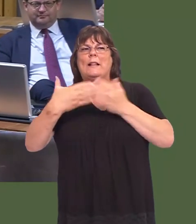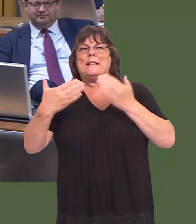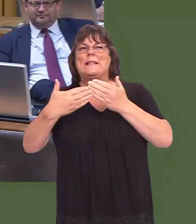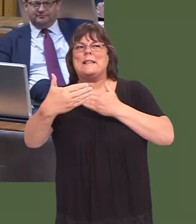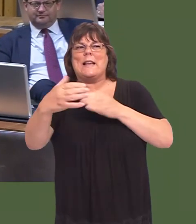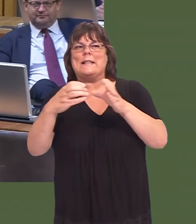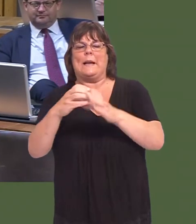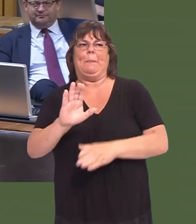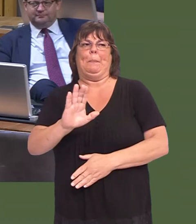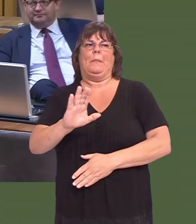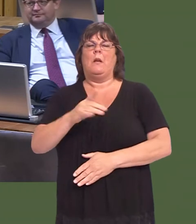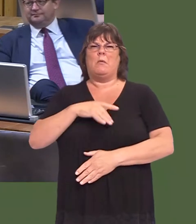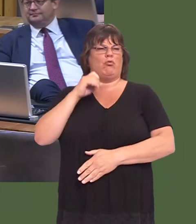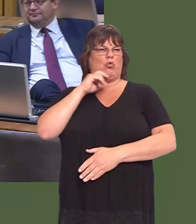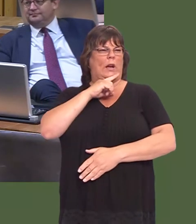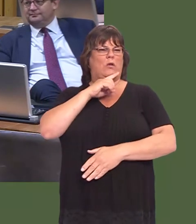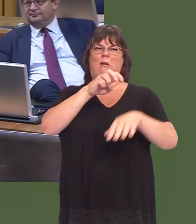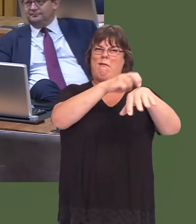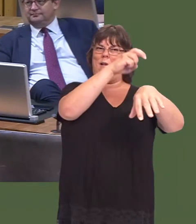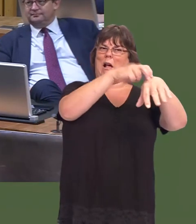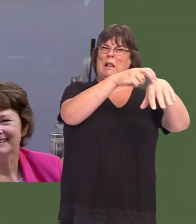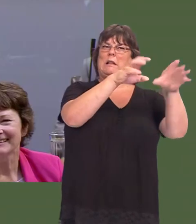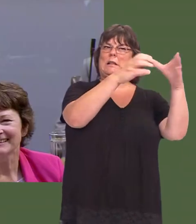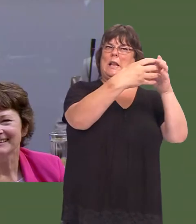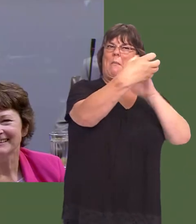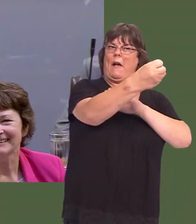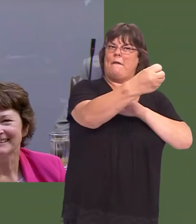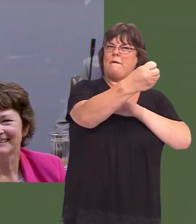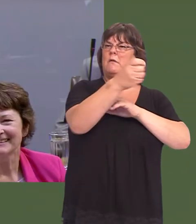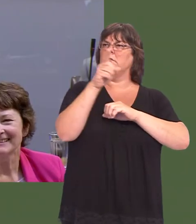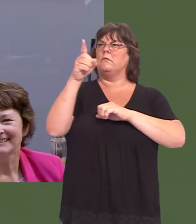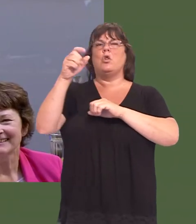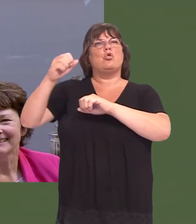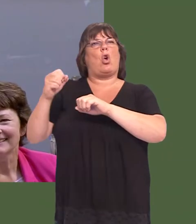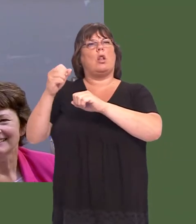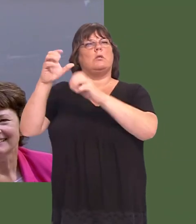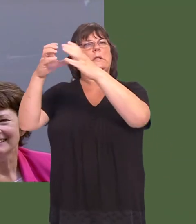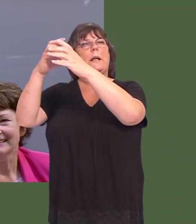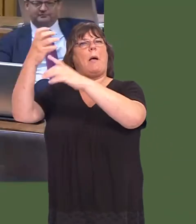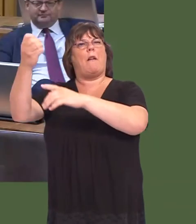But it is odd that we see Ireland and Scotland playing in international tournaments and not Wales.